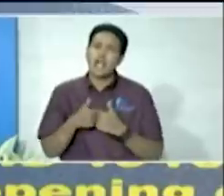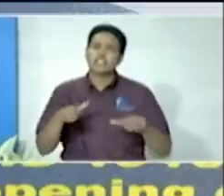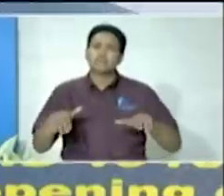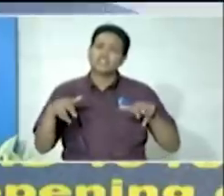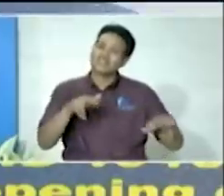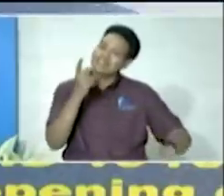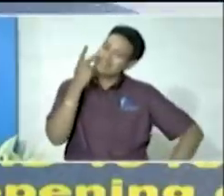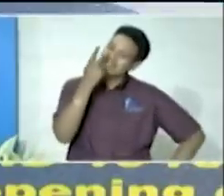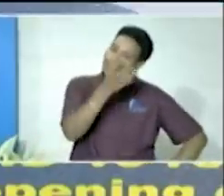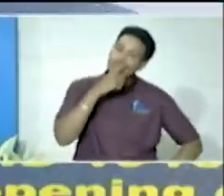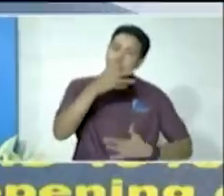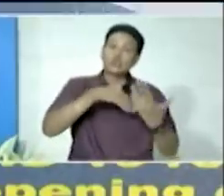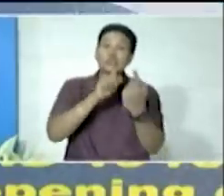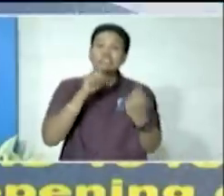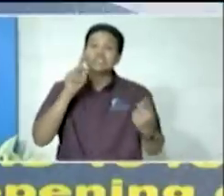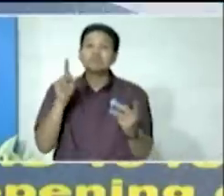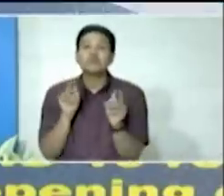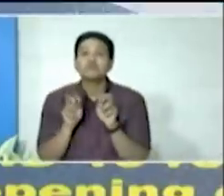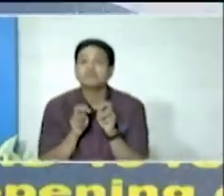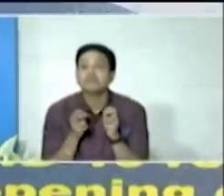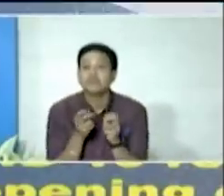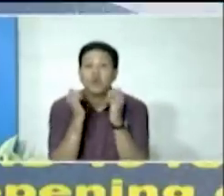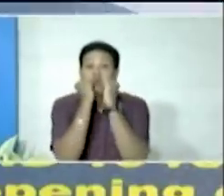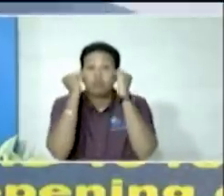with regards to social distancing wear enough masks when you're not in the